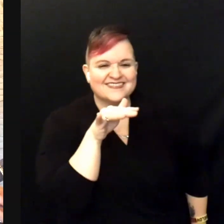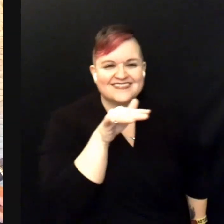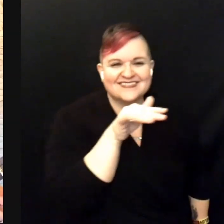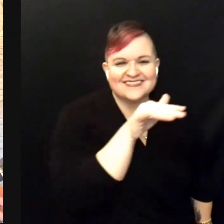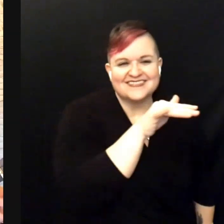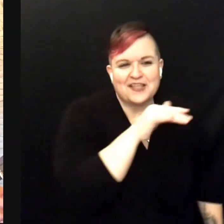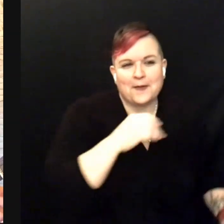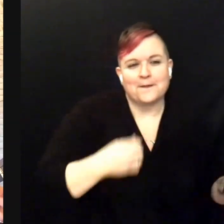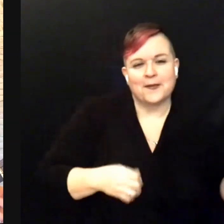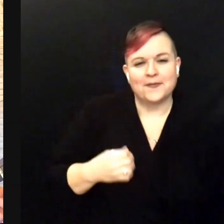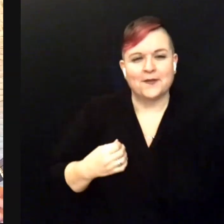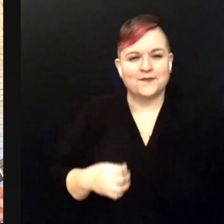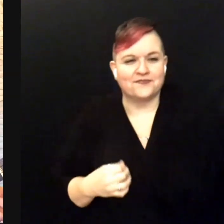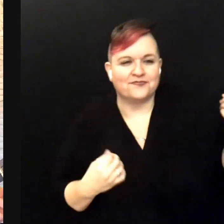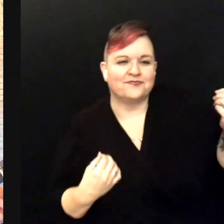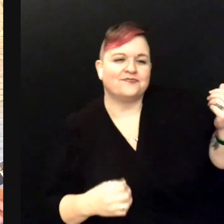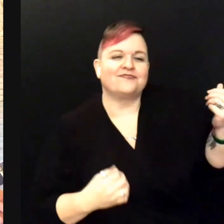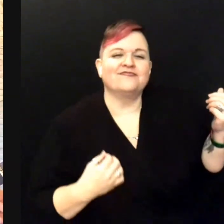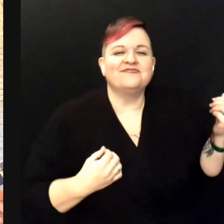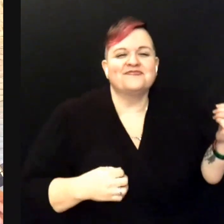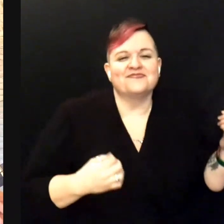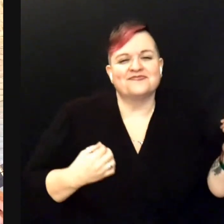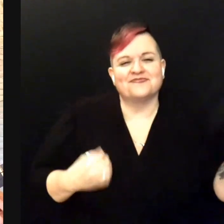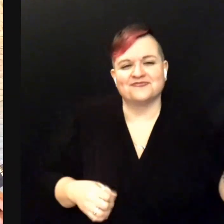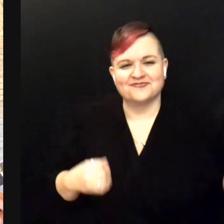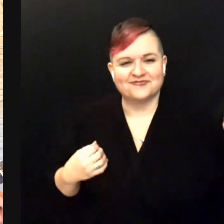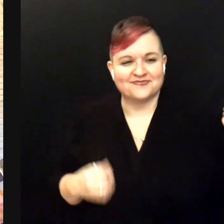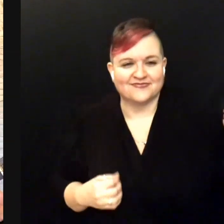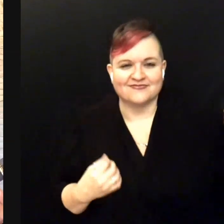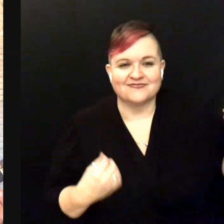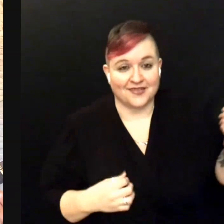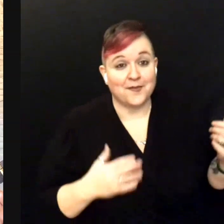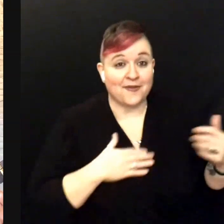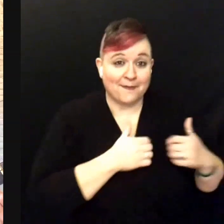Gonna see my baby again